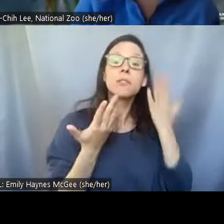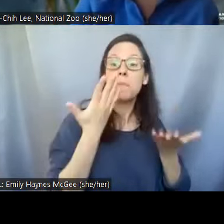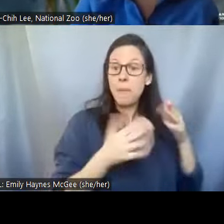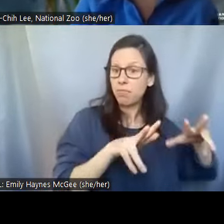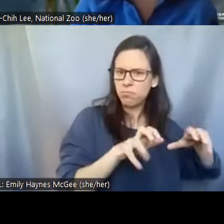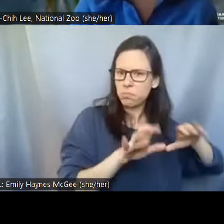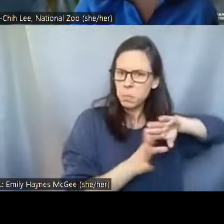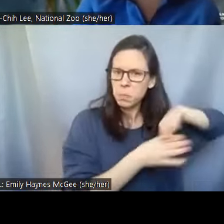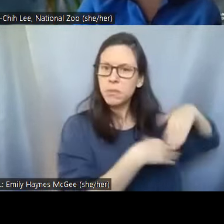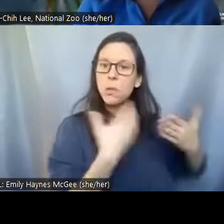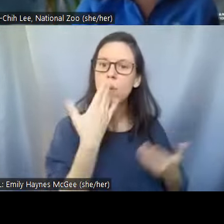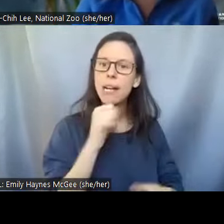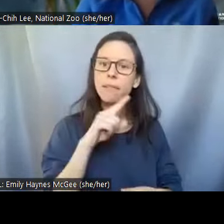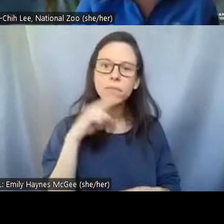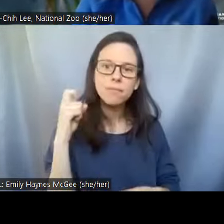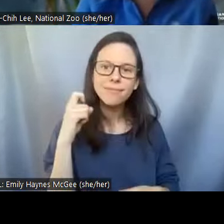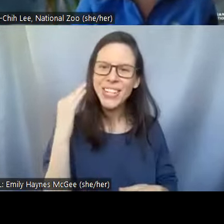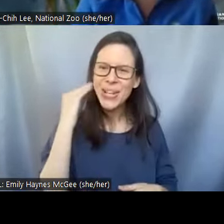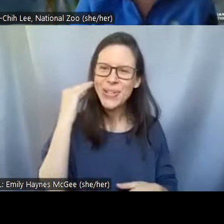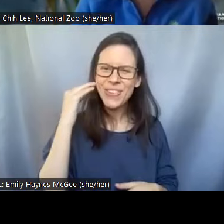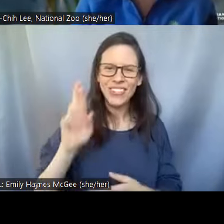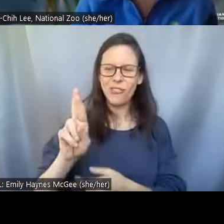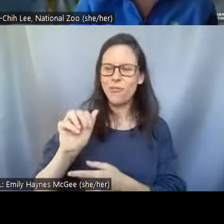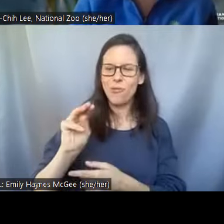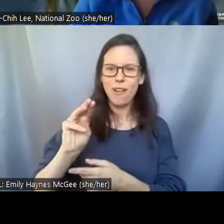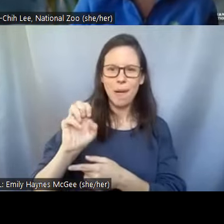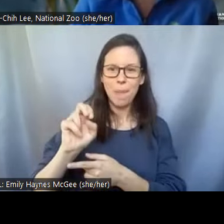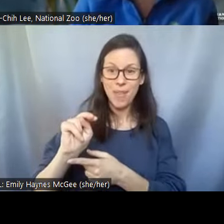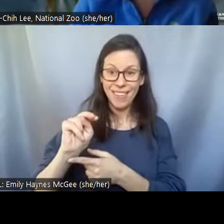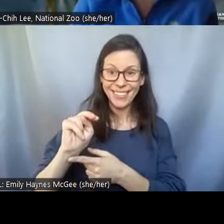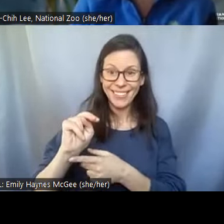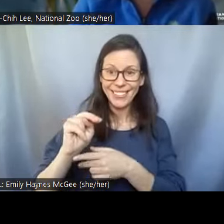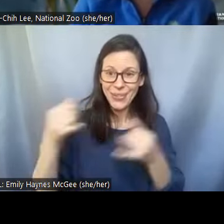okay kind of like instant noodles where you can dry them and then they can keep on the shelf for